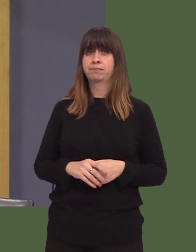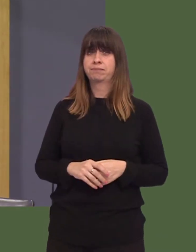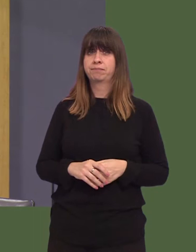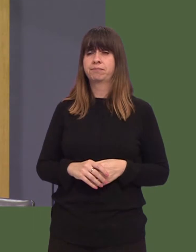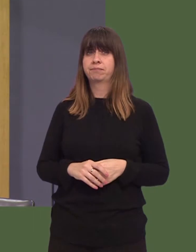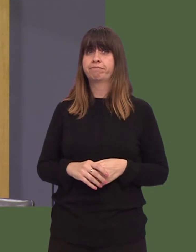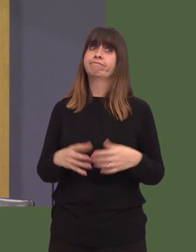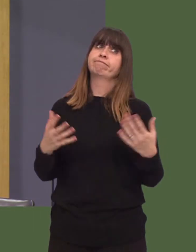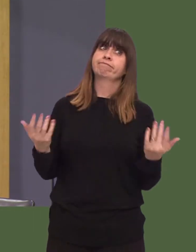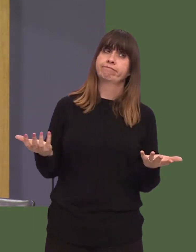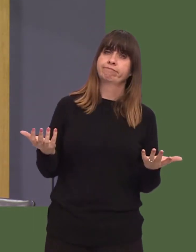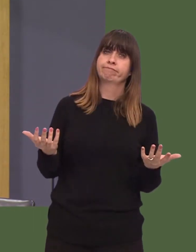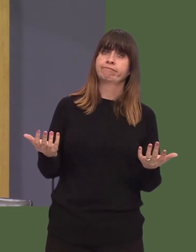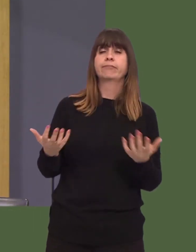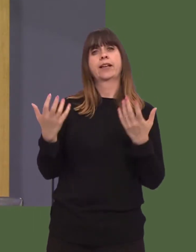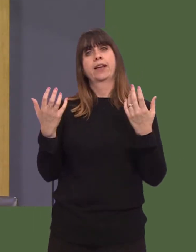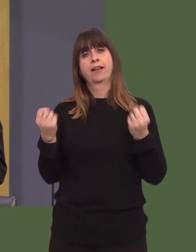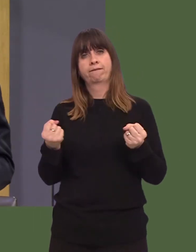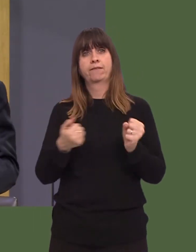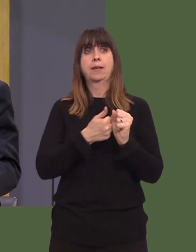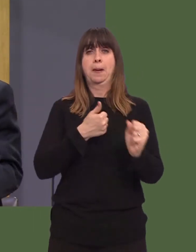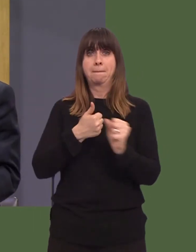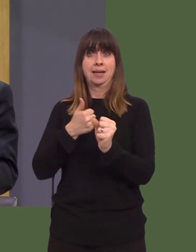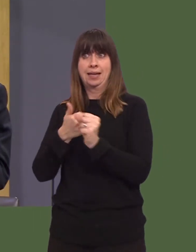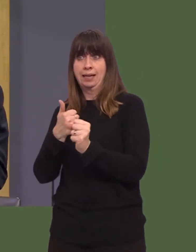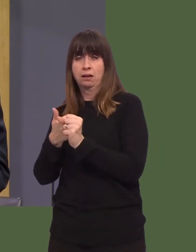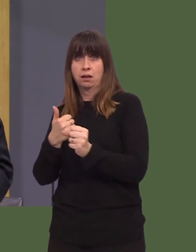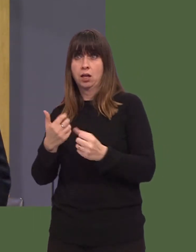these companies have the potential have to create thousands of jobs close to home?